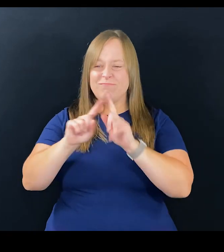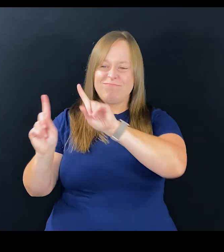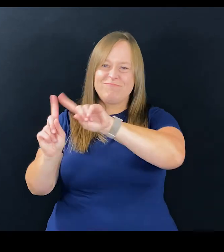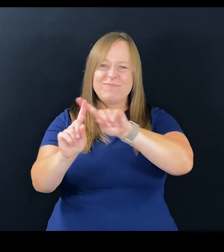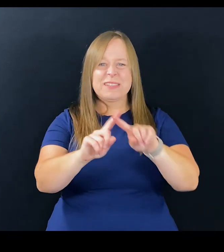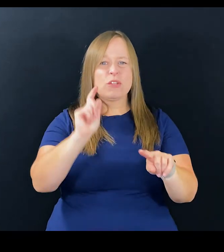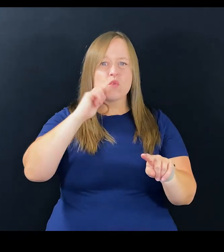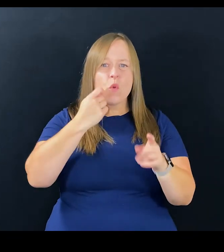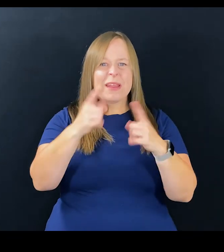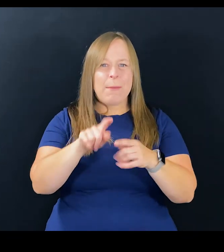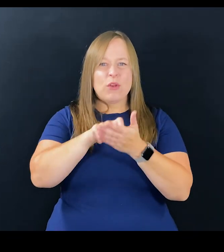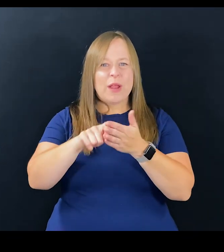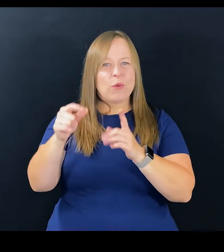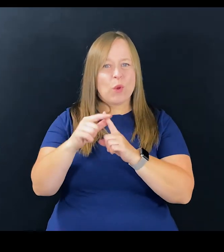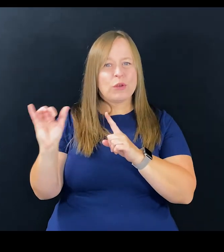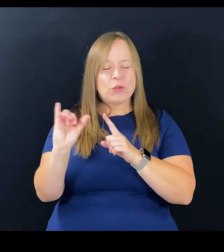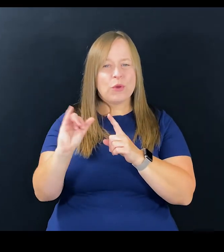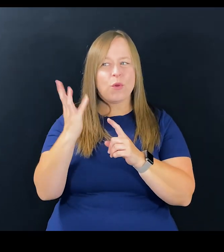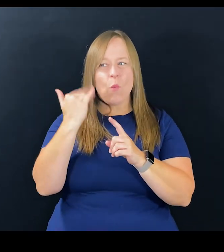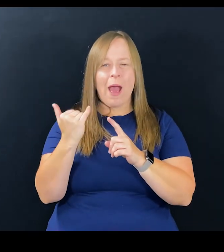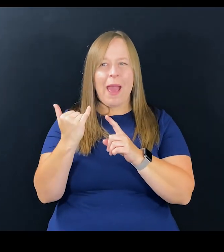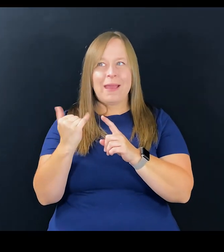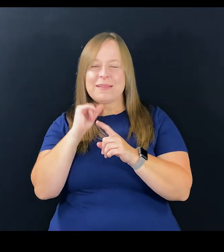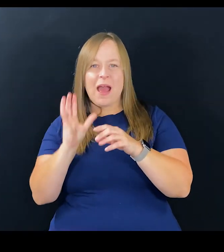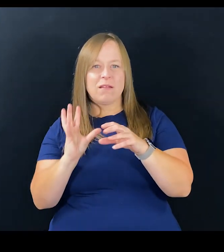like, see, it's cool what's happening in the written word,